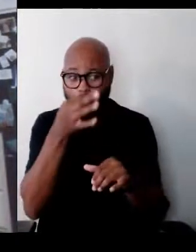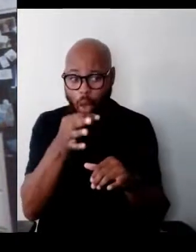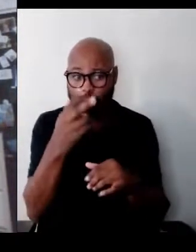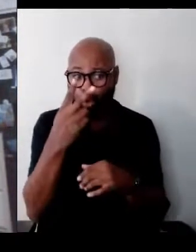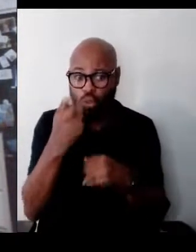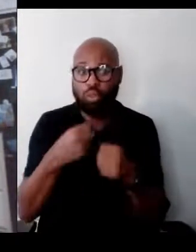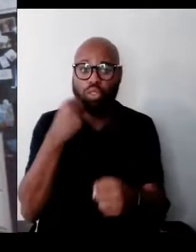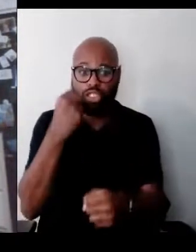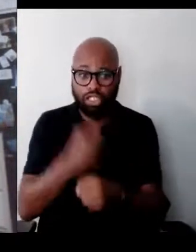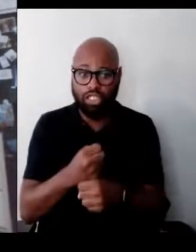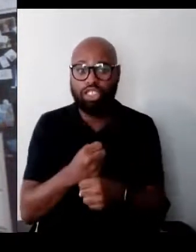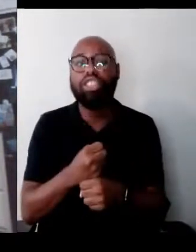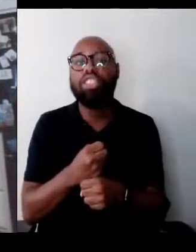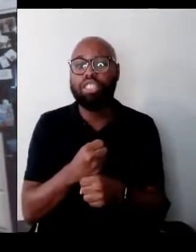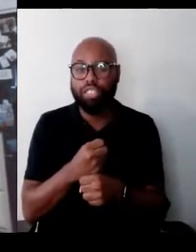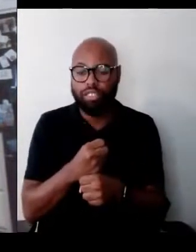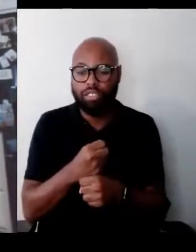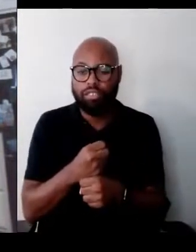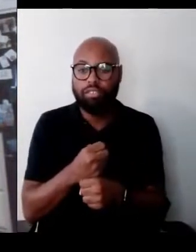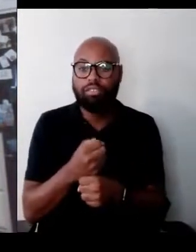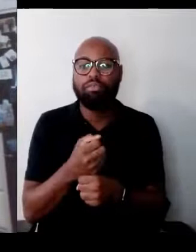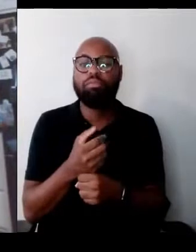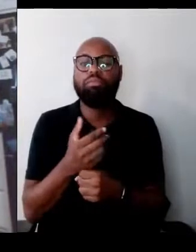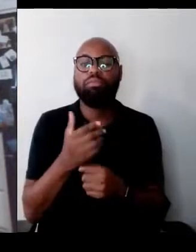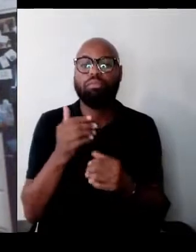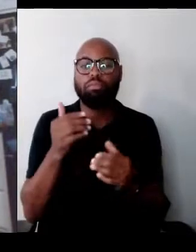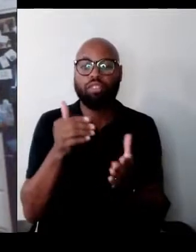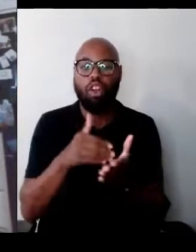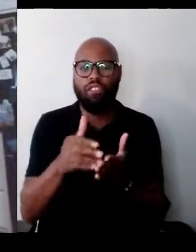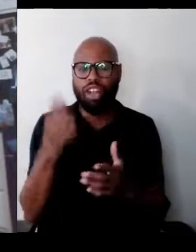Often I wonder what happened to the other babies that were there.